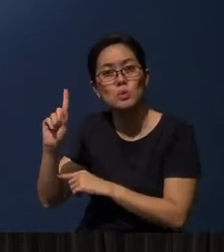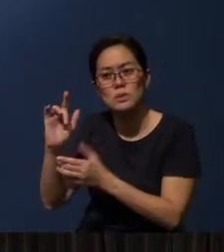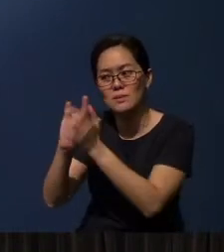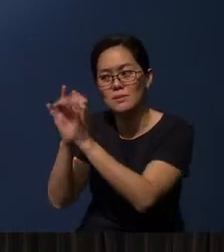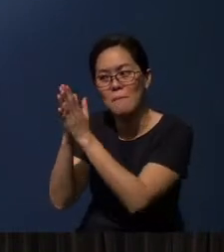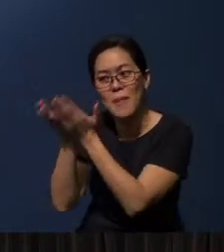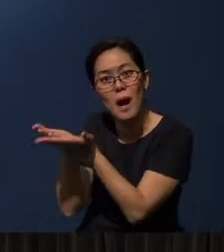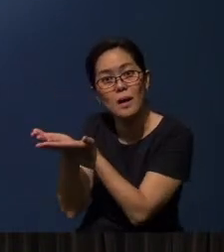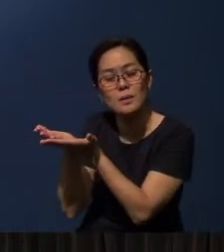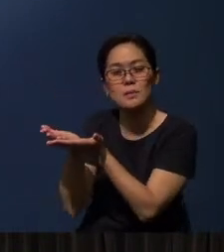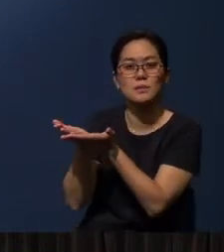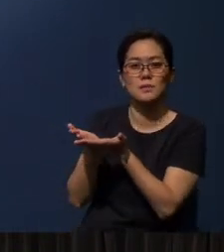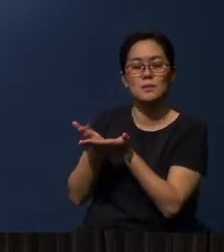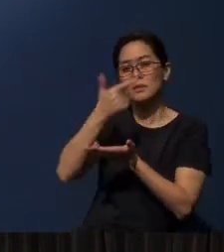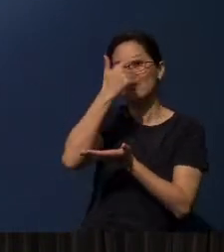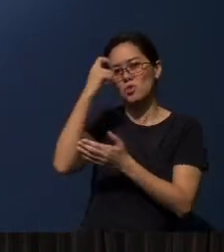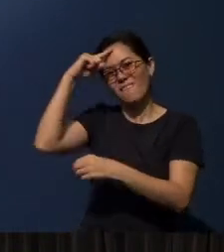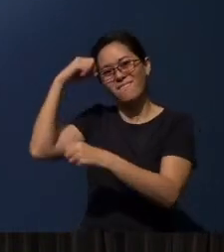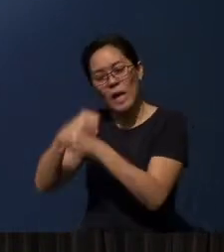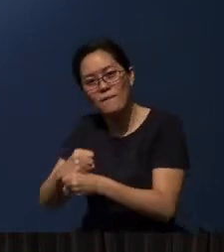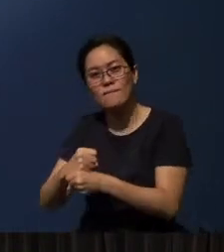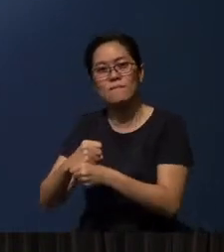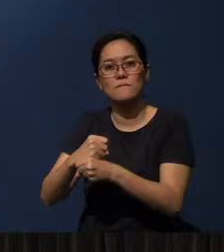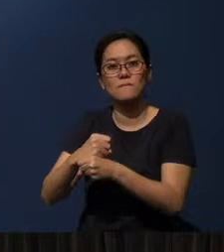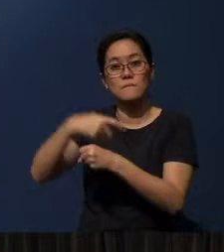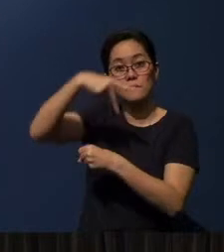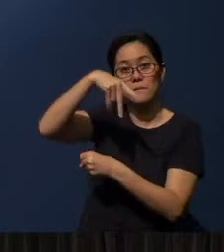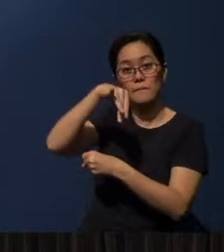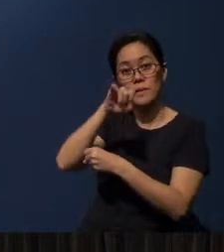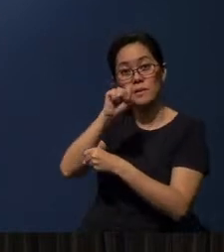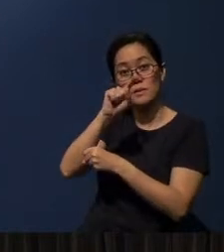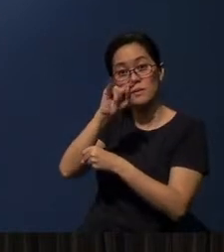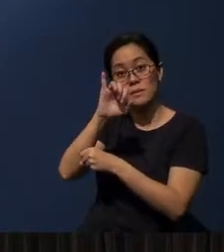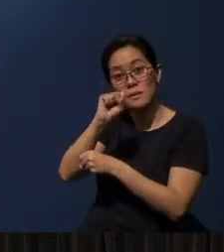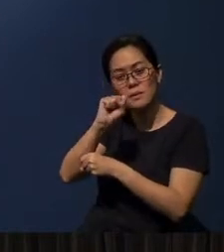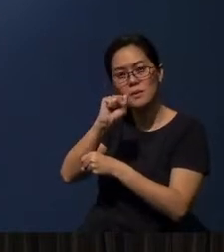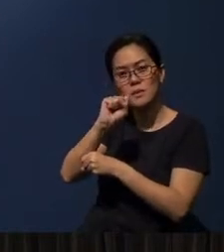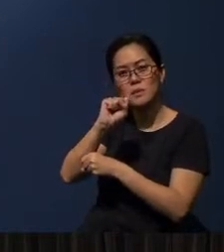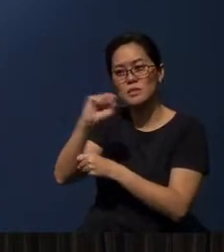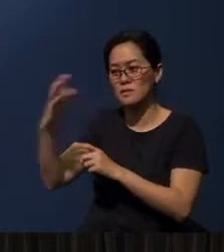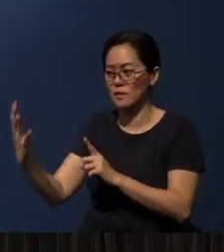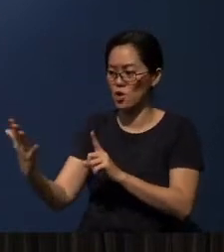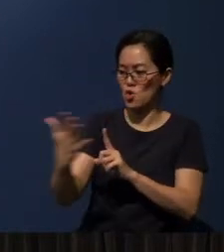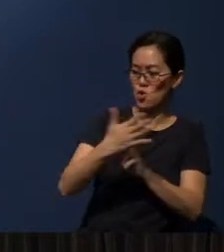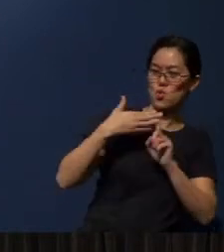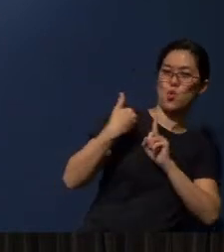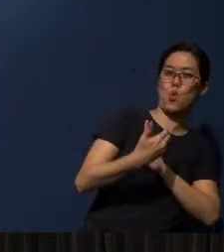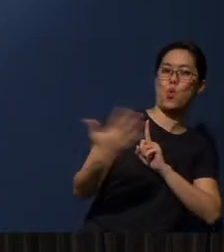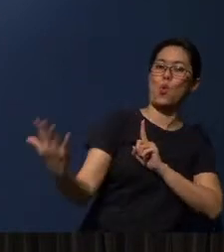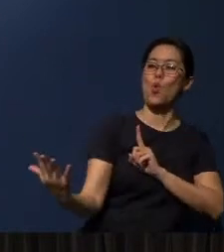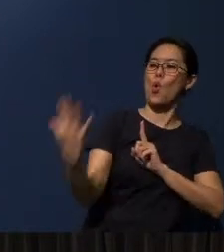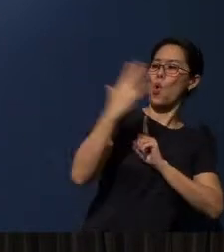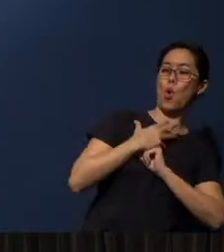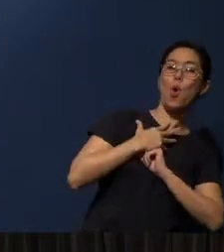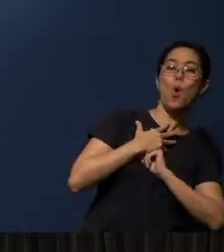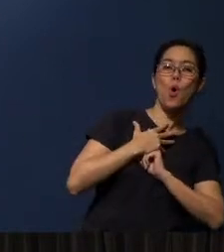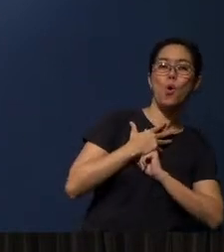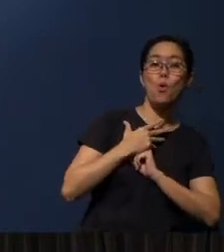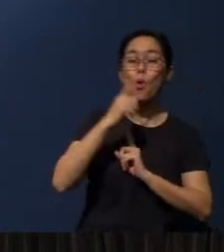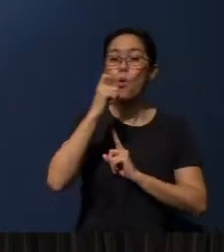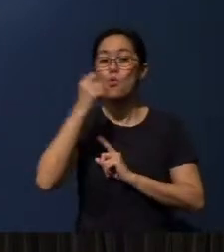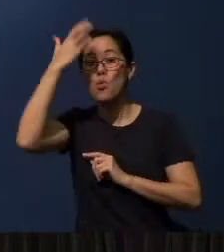So because faith, “pistis”, is persuaded upon us by God,